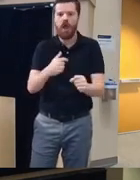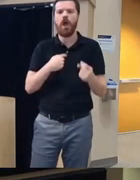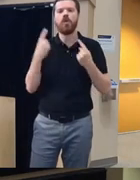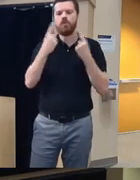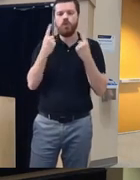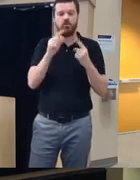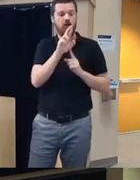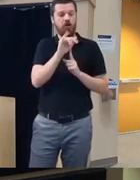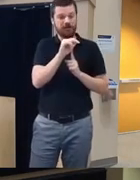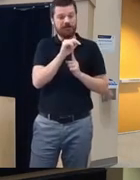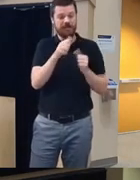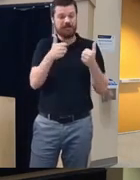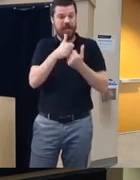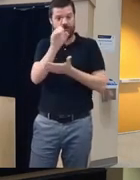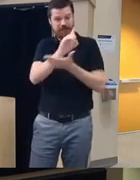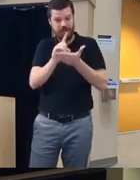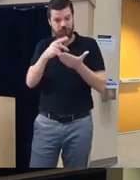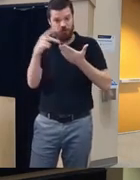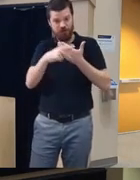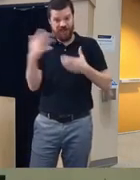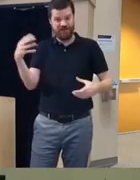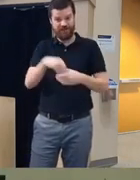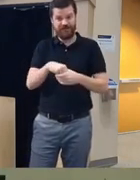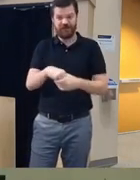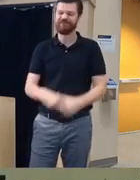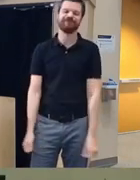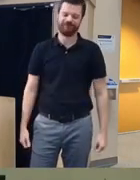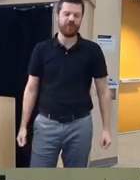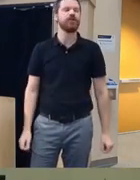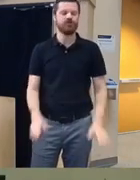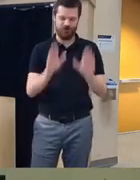if anything the the game design program at RIT has that's out standing question you're ahead of